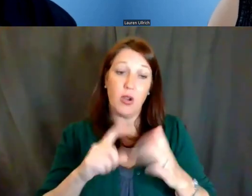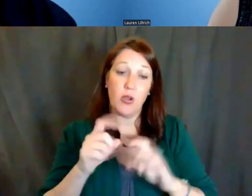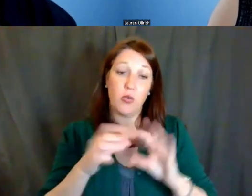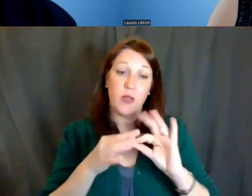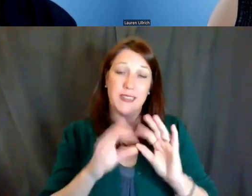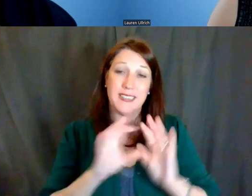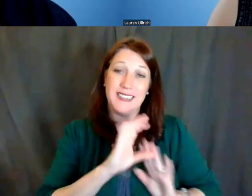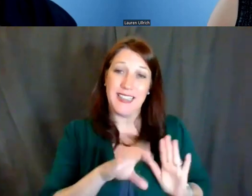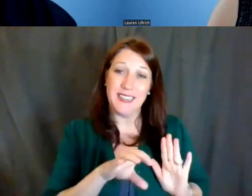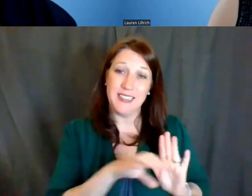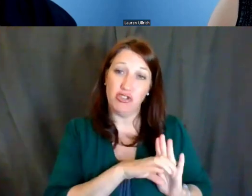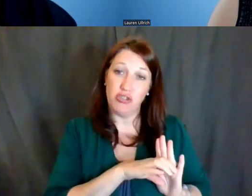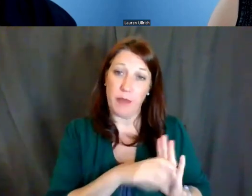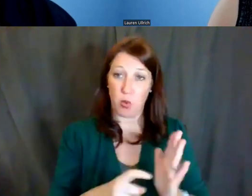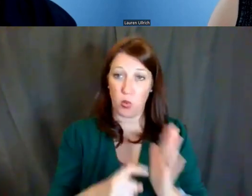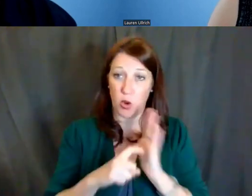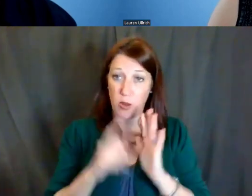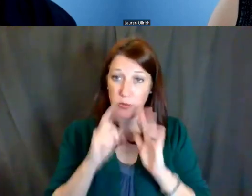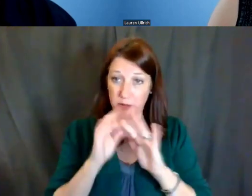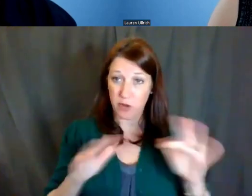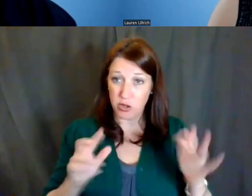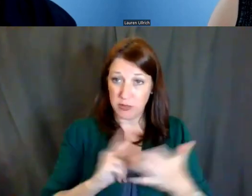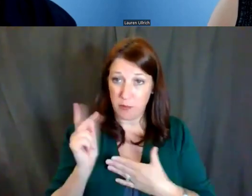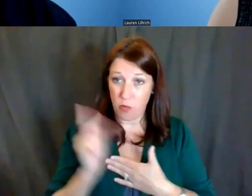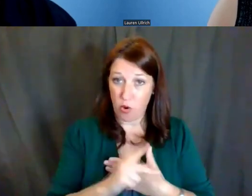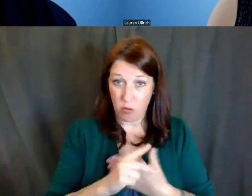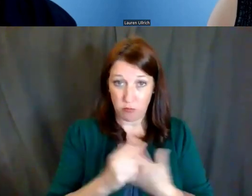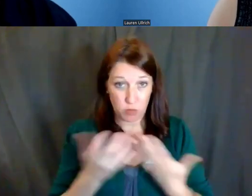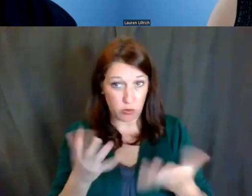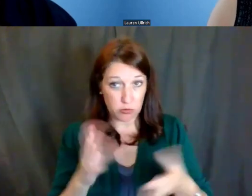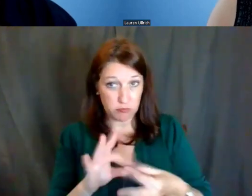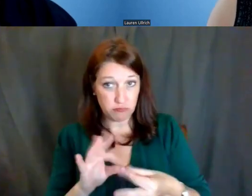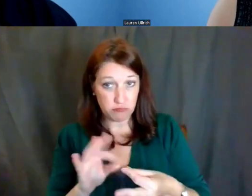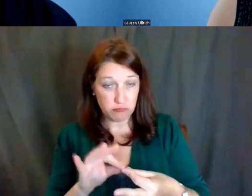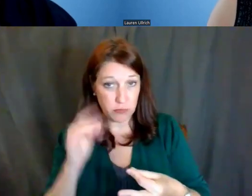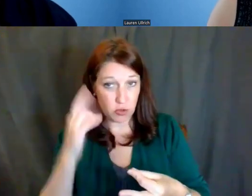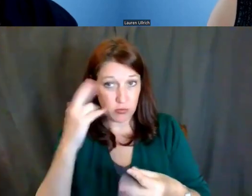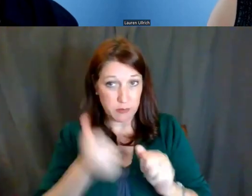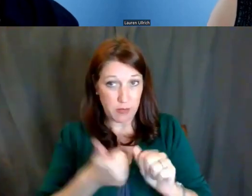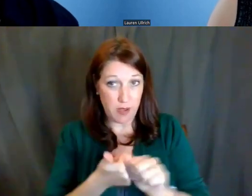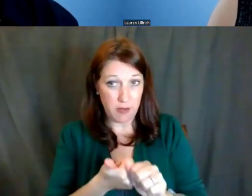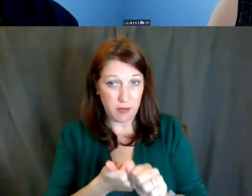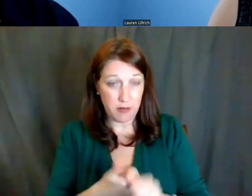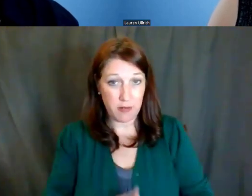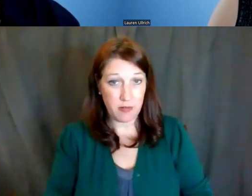Do you want to talk about the reasoning behind that? Lisa Evans: Yeah, that's not --